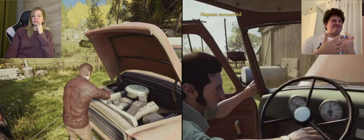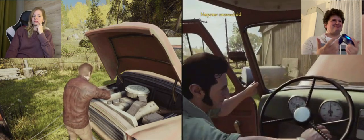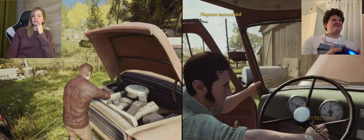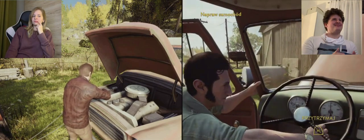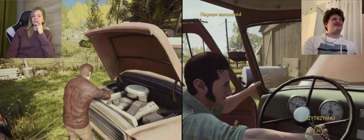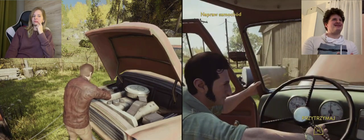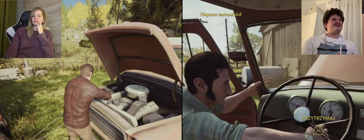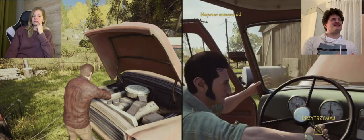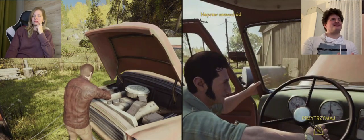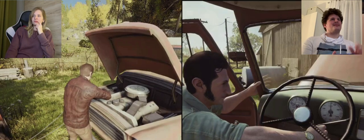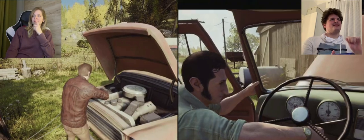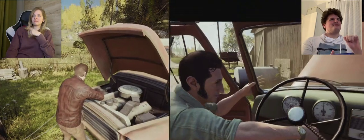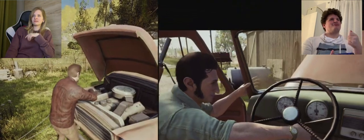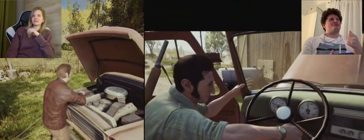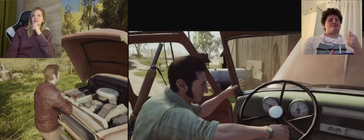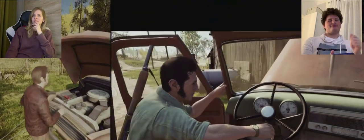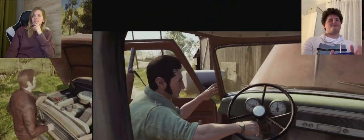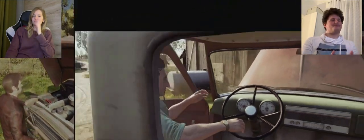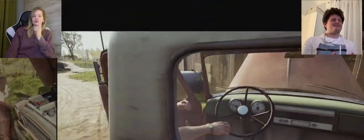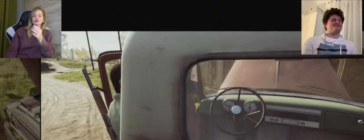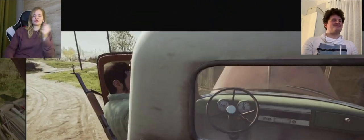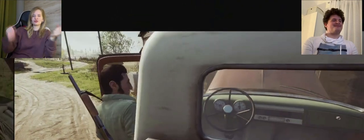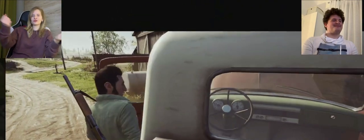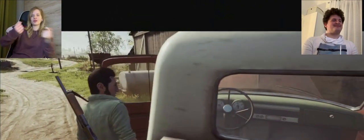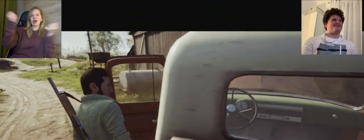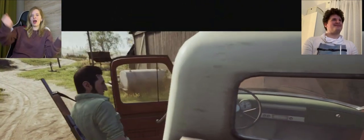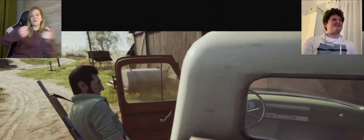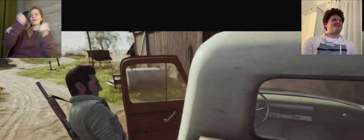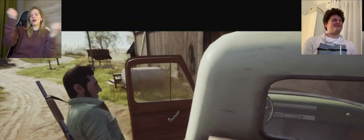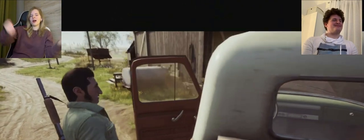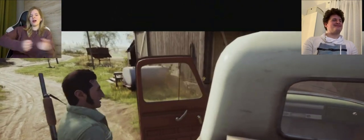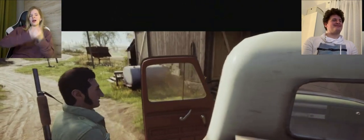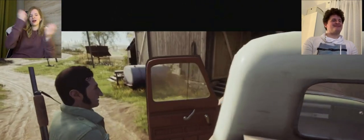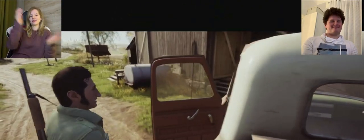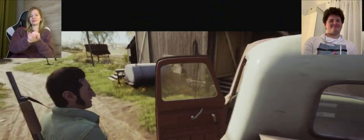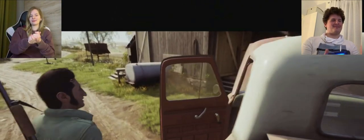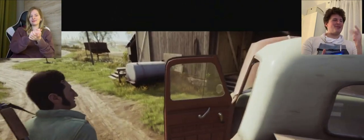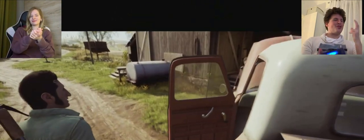A: you forgot to close the top K: finally here we go!